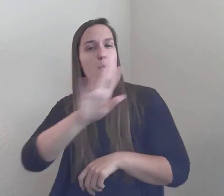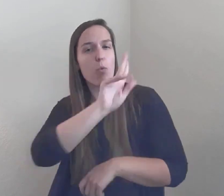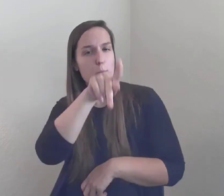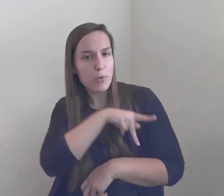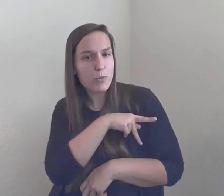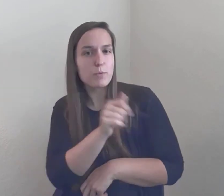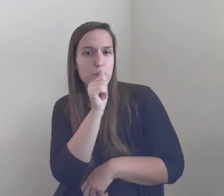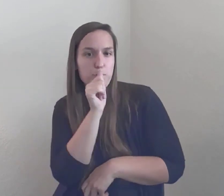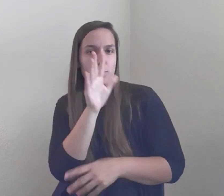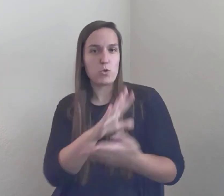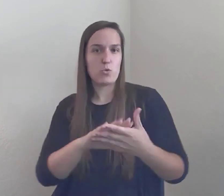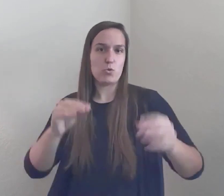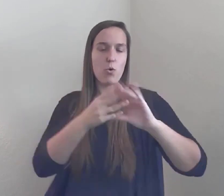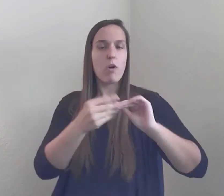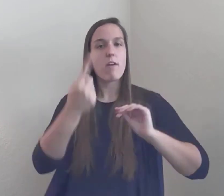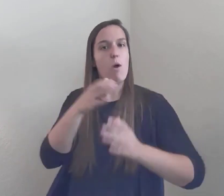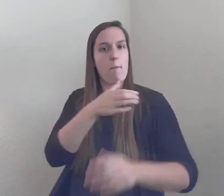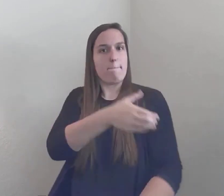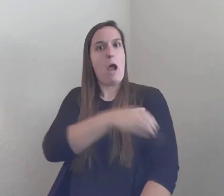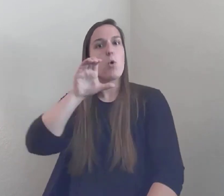You learned how to get out of poverty...